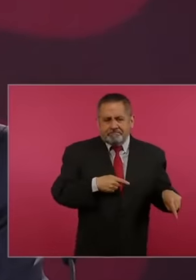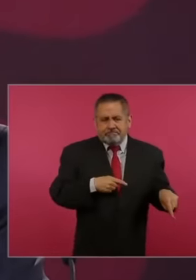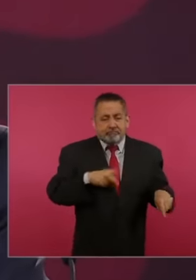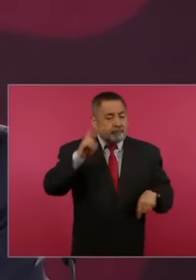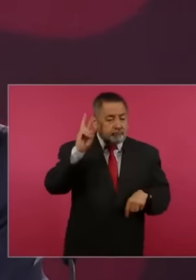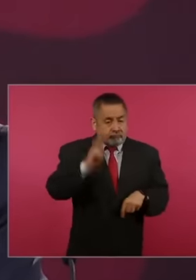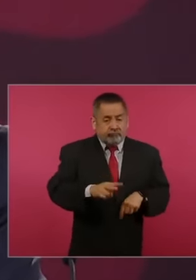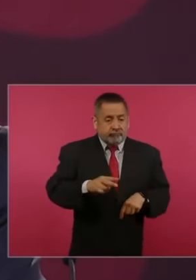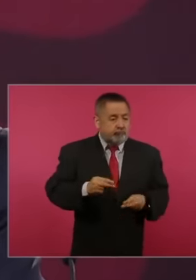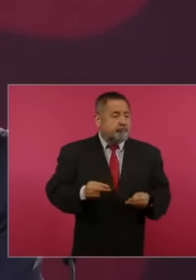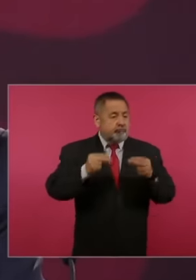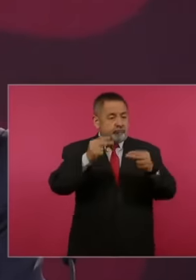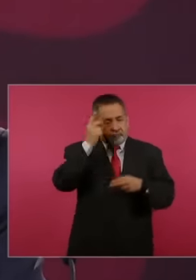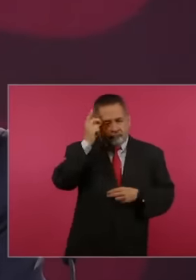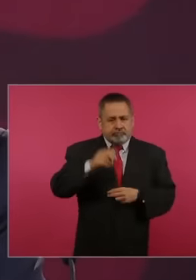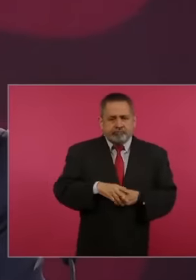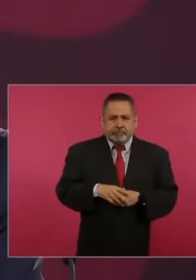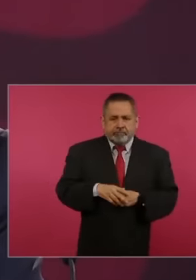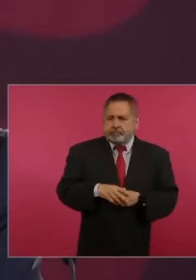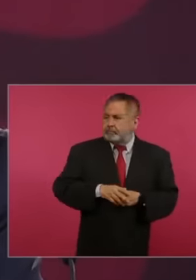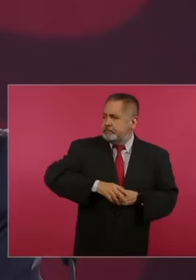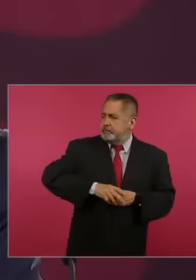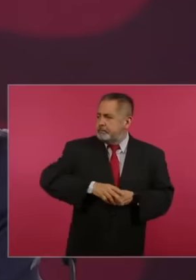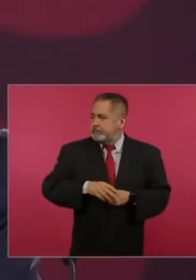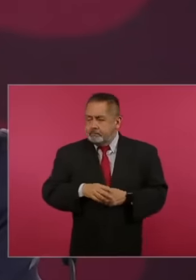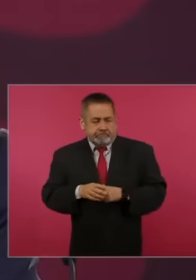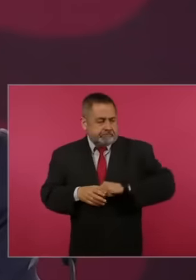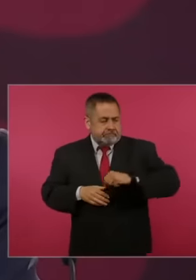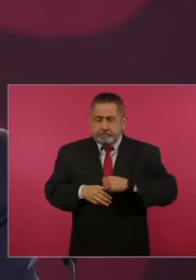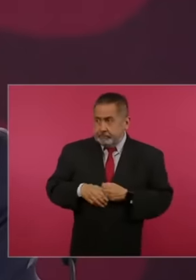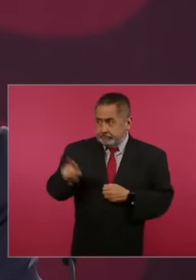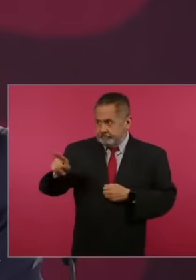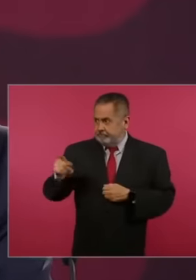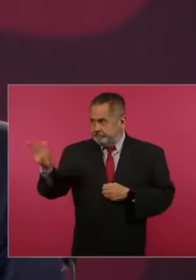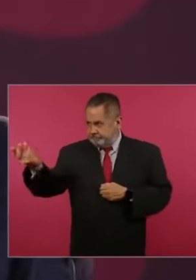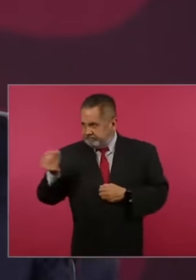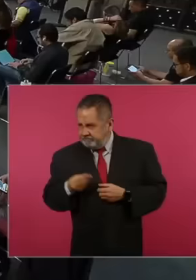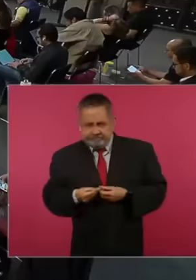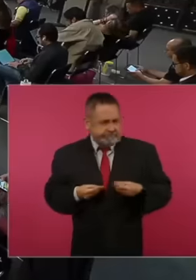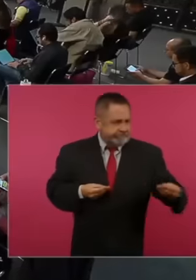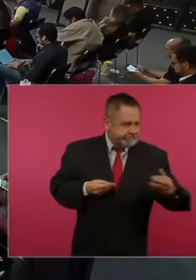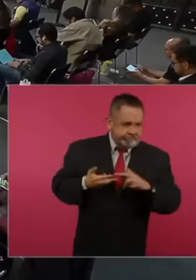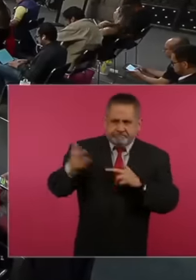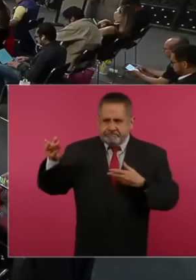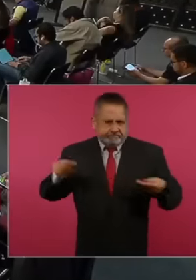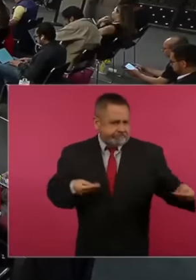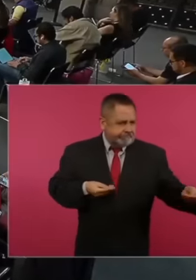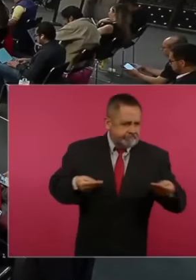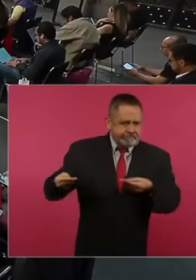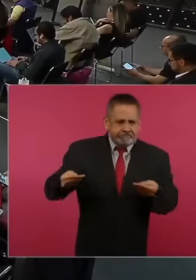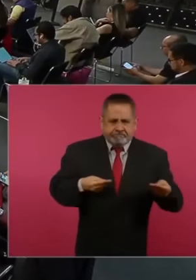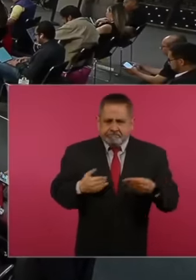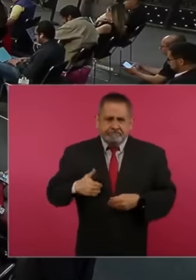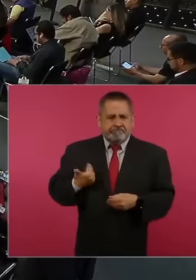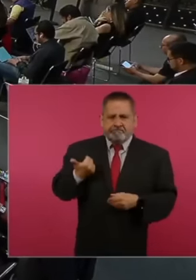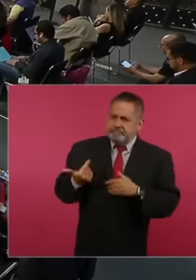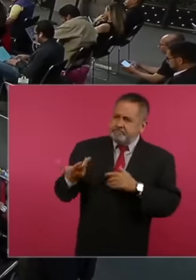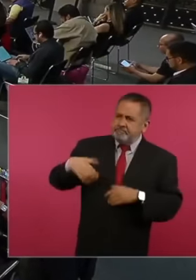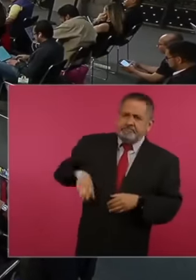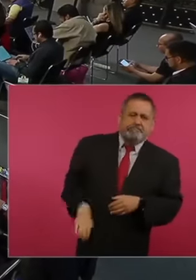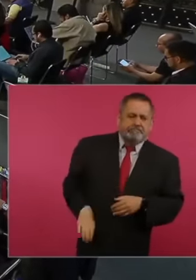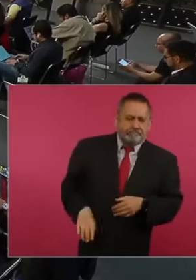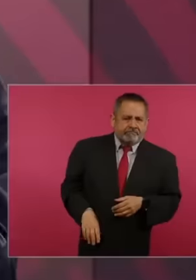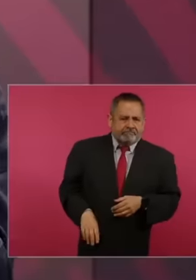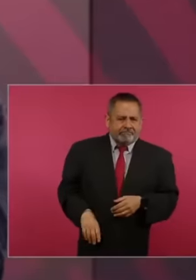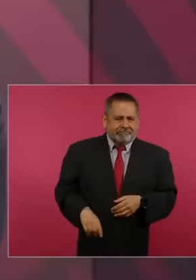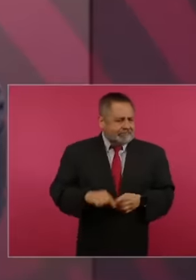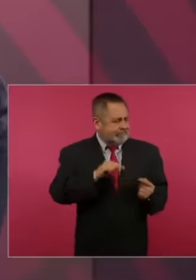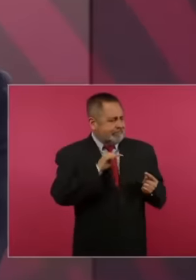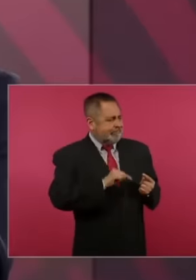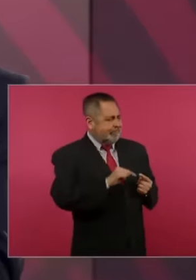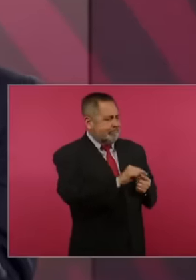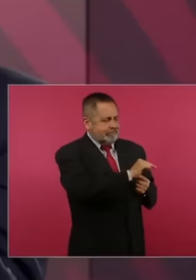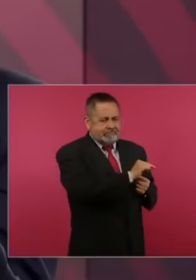influence peddlers but not only them. but the entire network of complicities